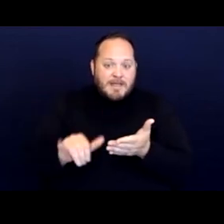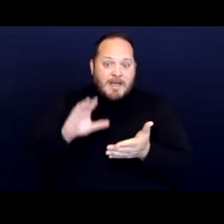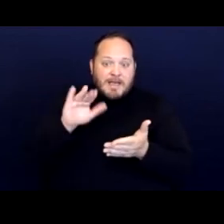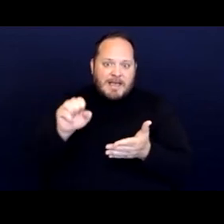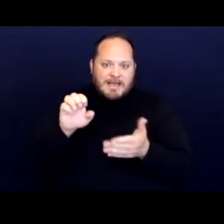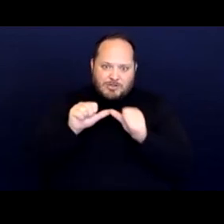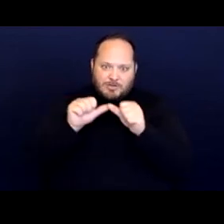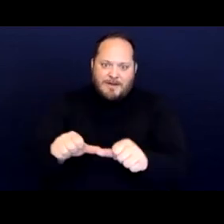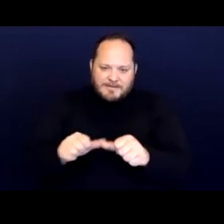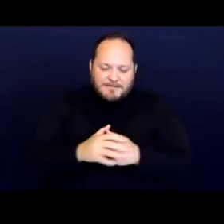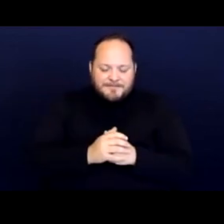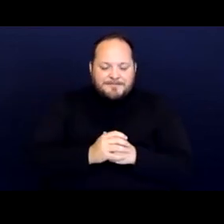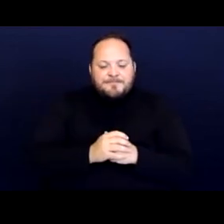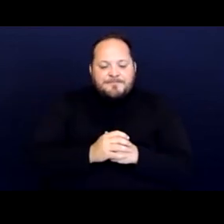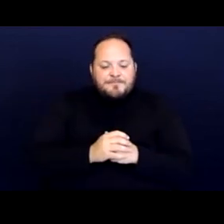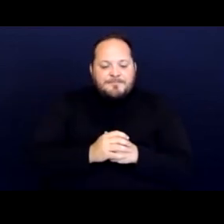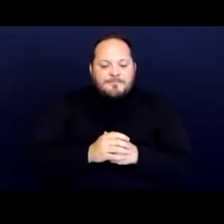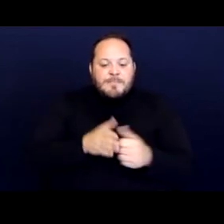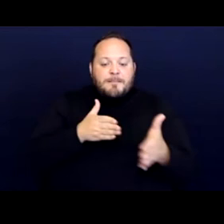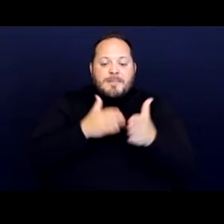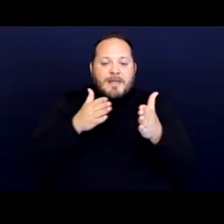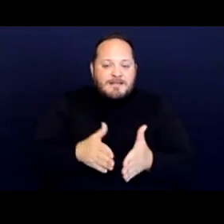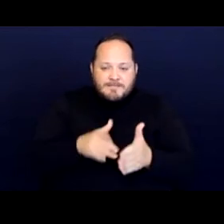So plaintiffs here are people with disabilities,